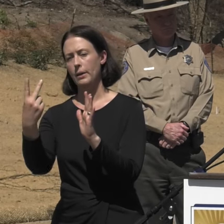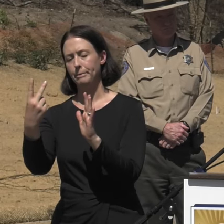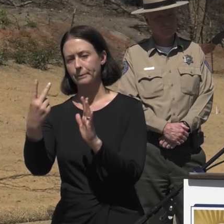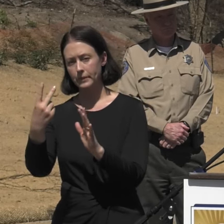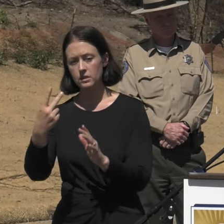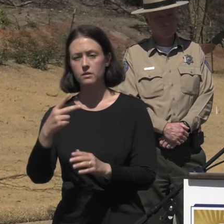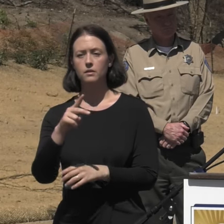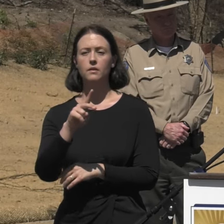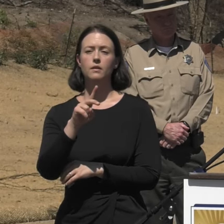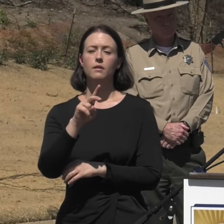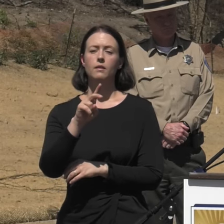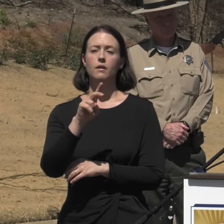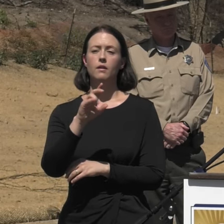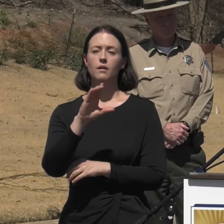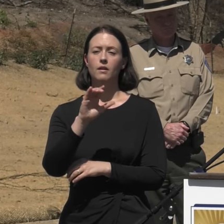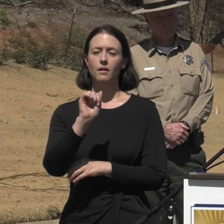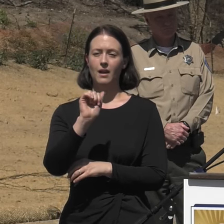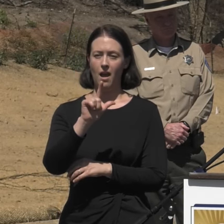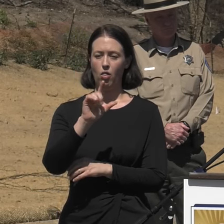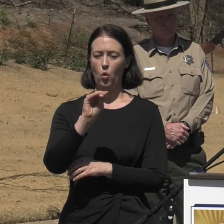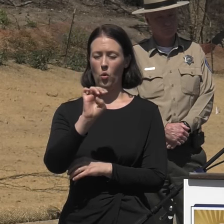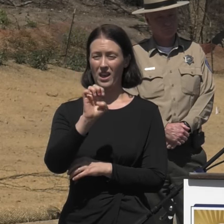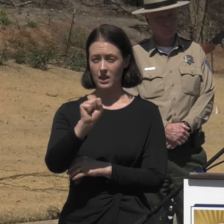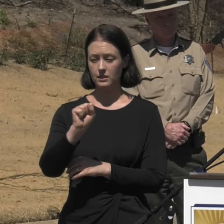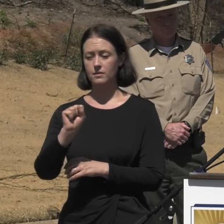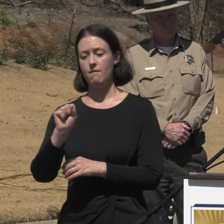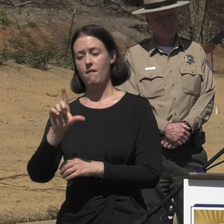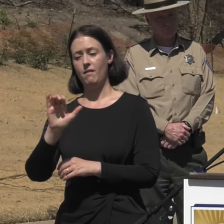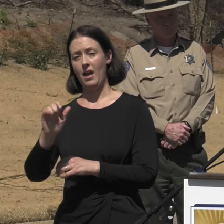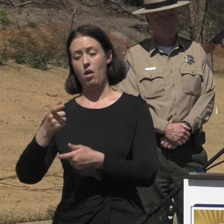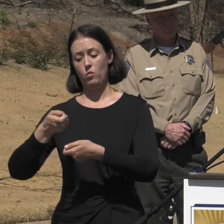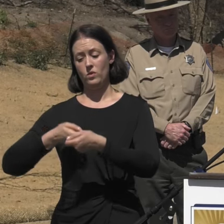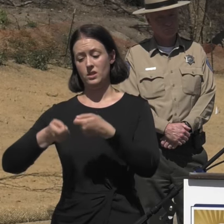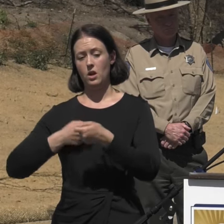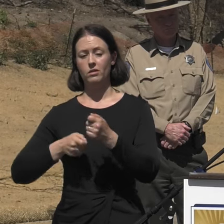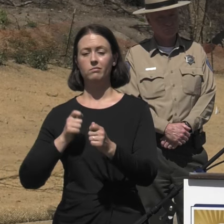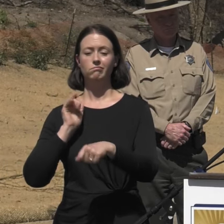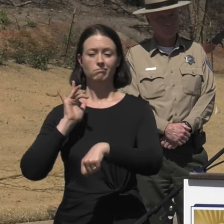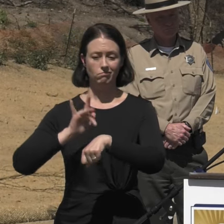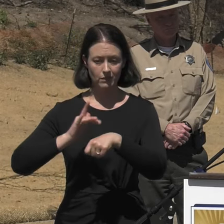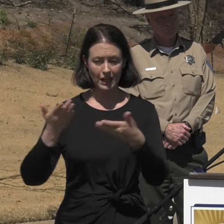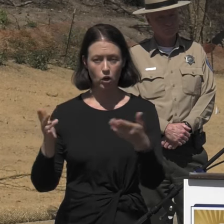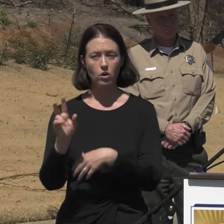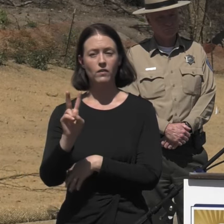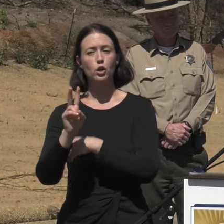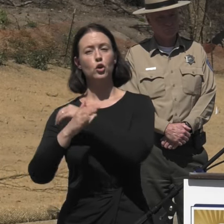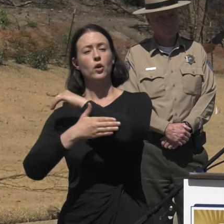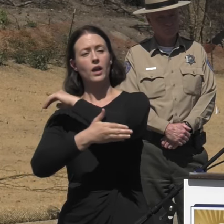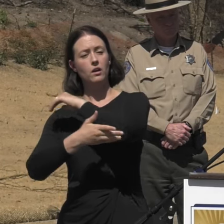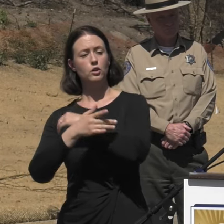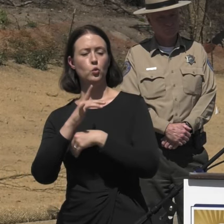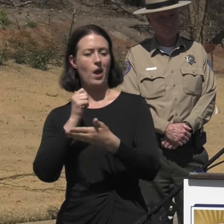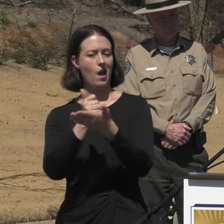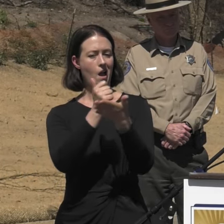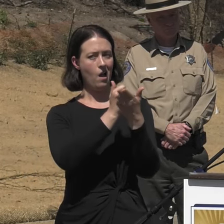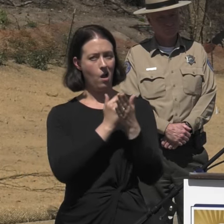and Cal Recycle have been out to Ventura County to help devastated residents who lost their homes in the wildfire.